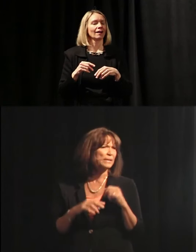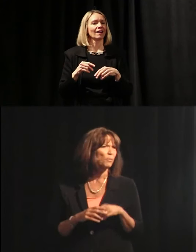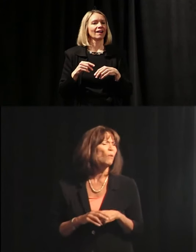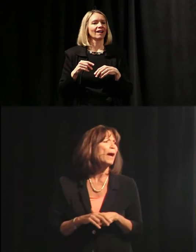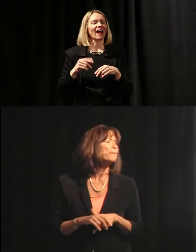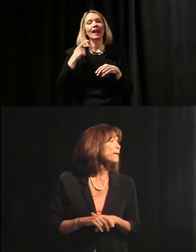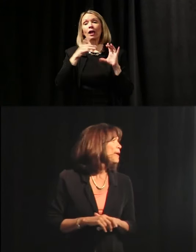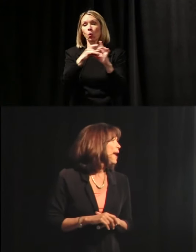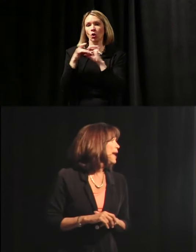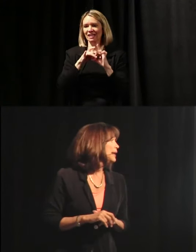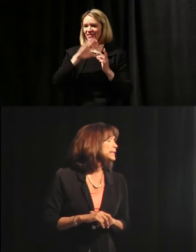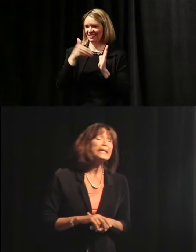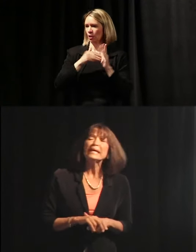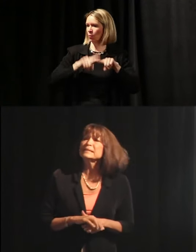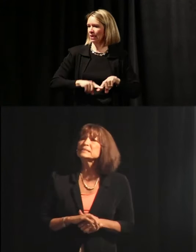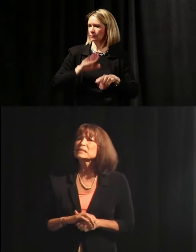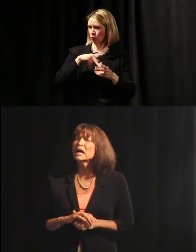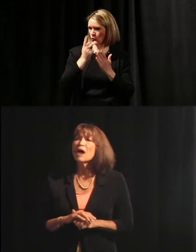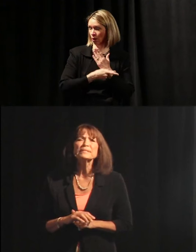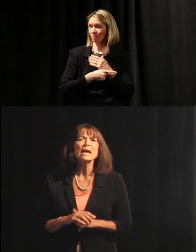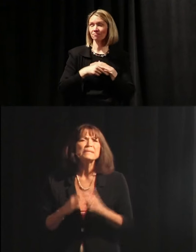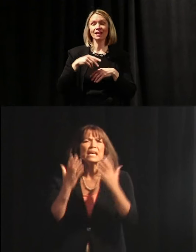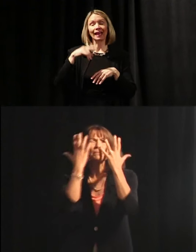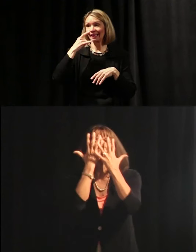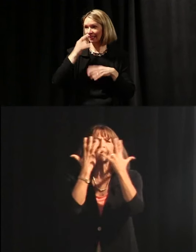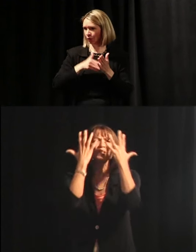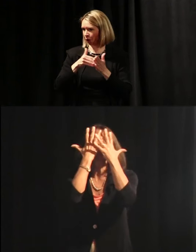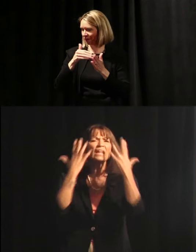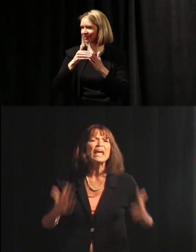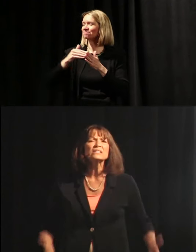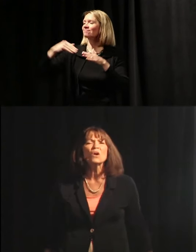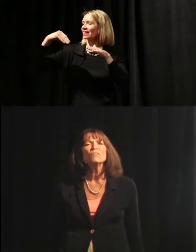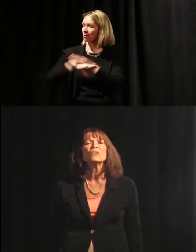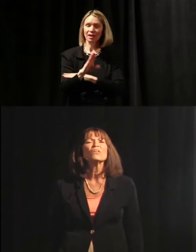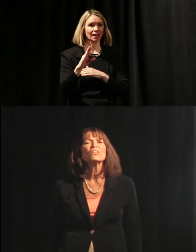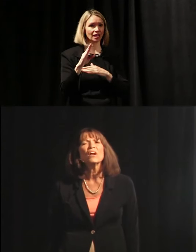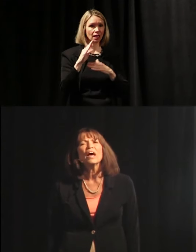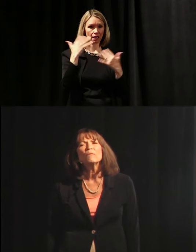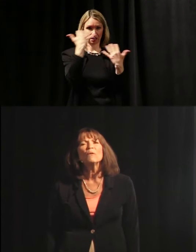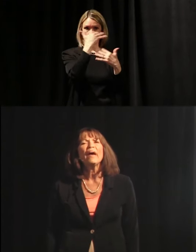a center-based program. And kids oftentimes they come in, they're just glazed over, They’re like,